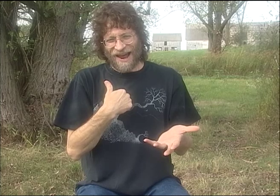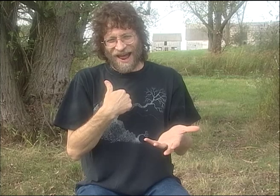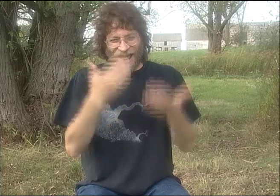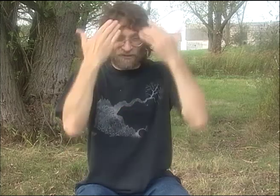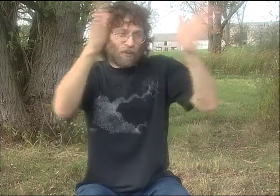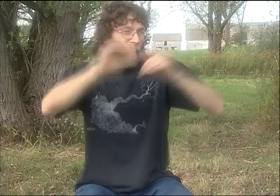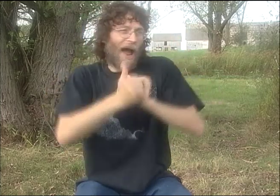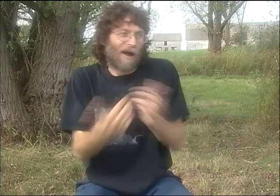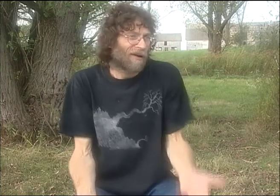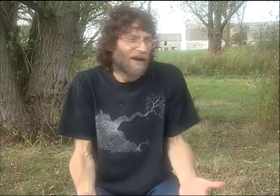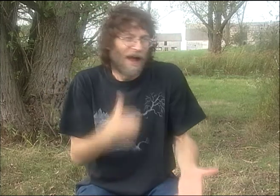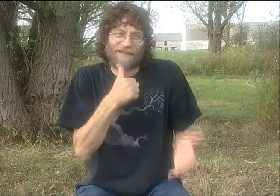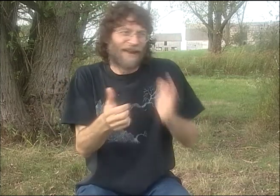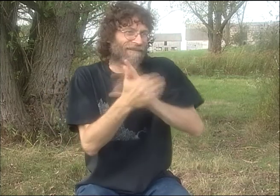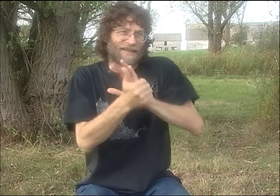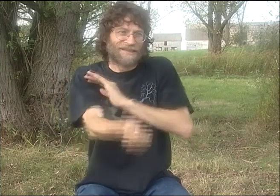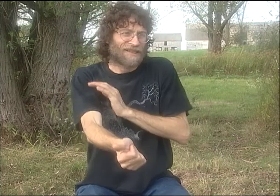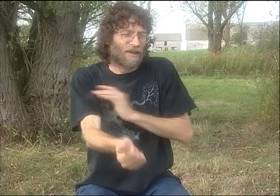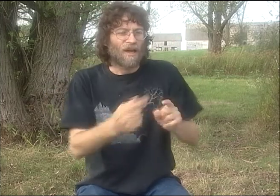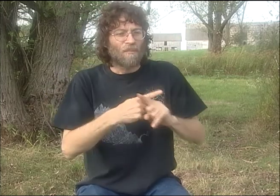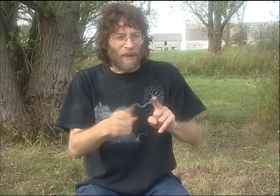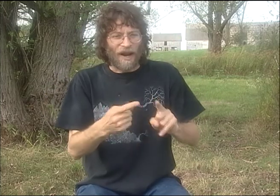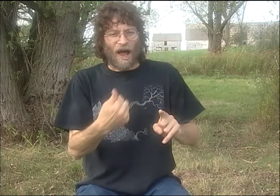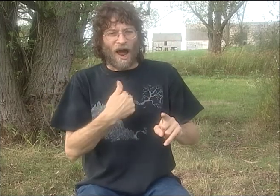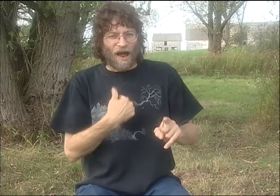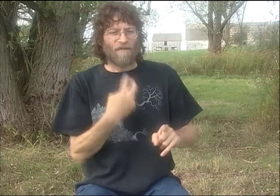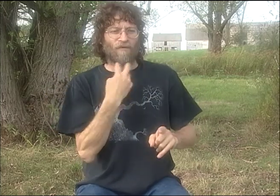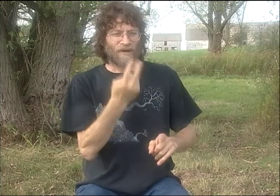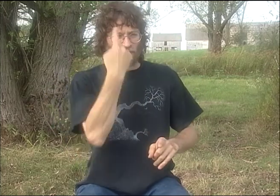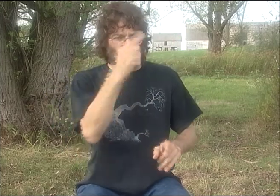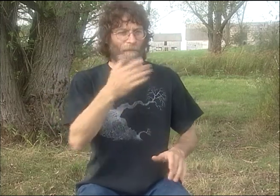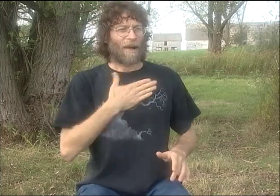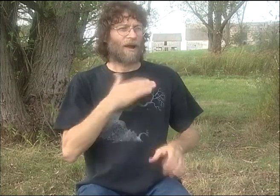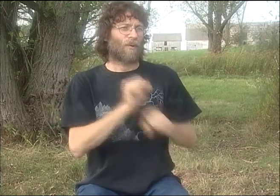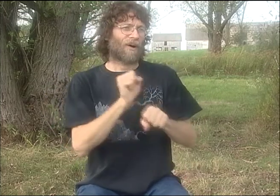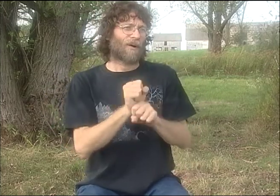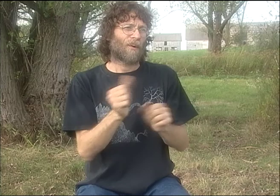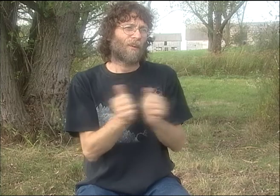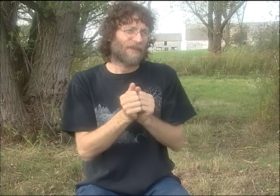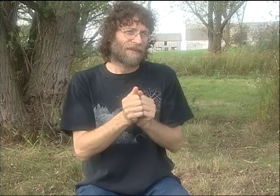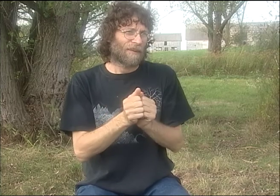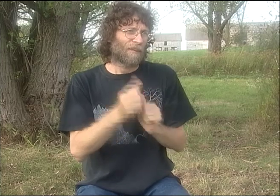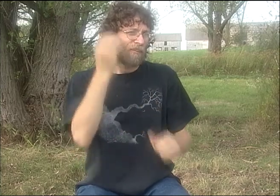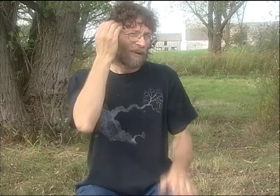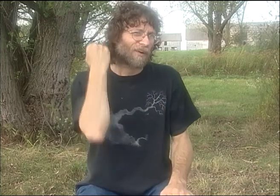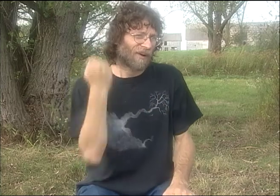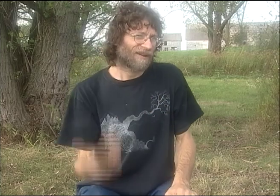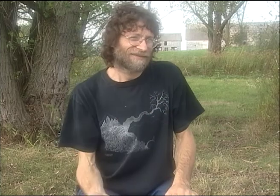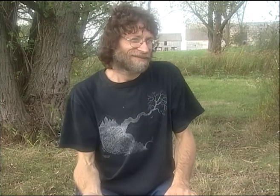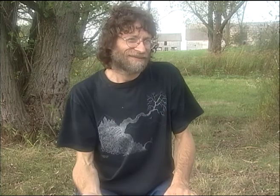I NEVER LEARNED THE INTERPRETING PROCESS OR THAT SKILL. I WOULD NOT KNOW HOW. I DON'T POSSESS THAT ALACRITY.